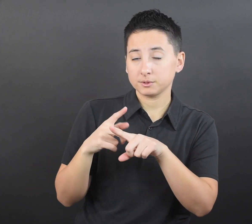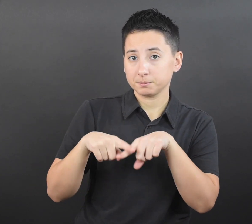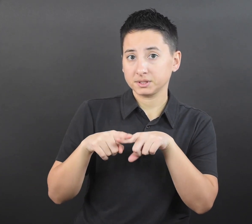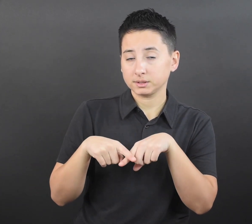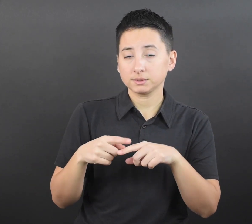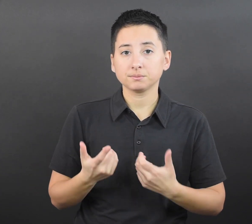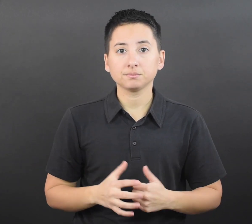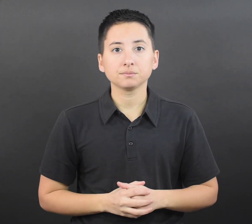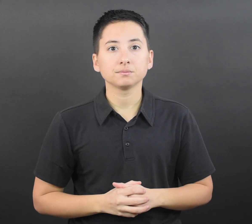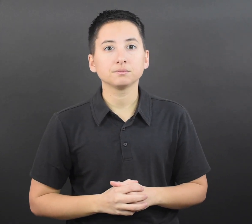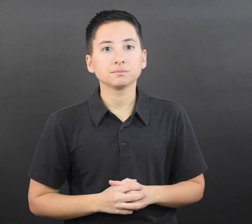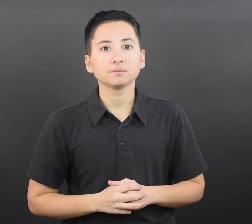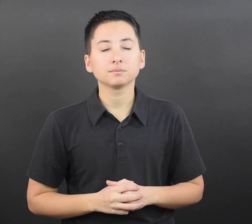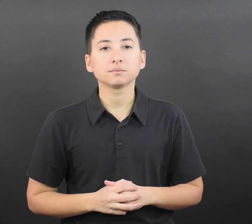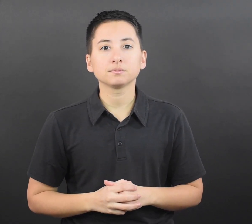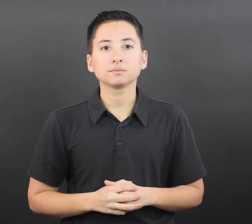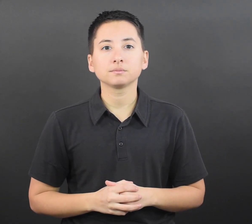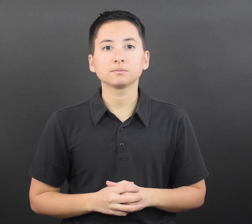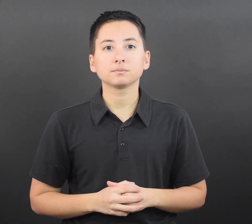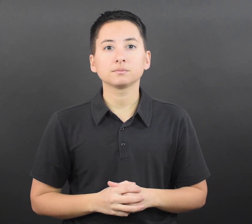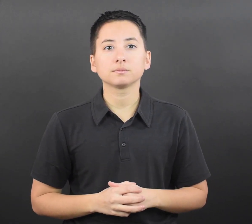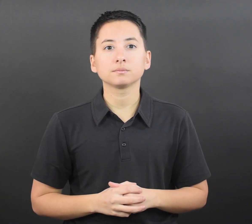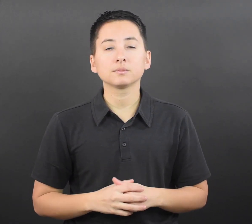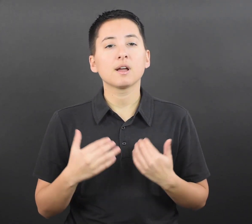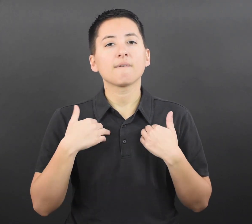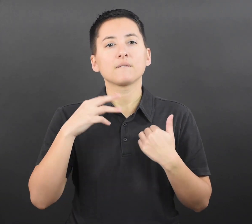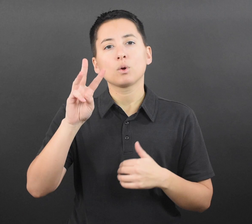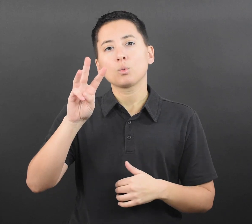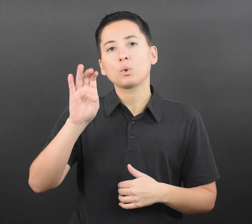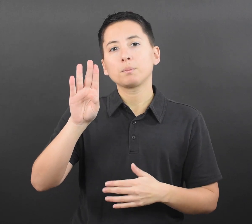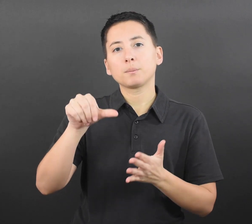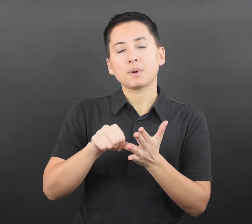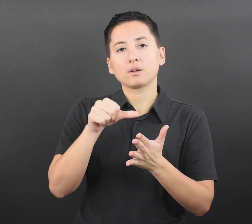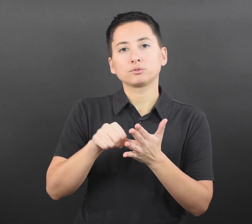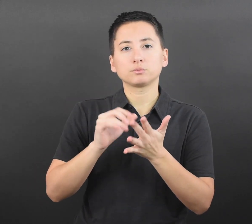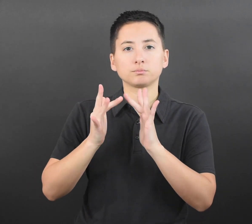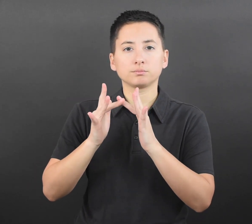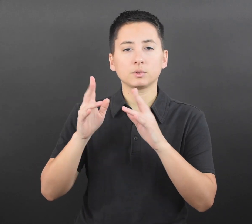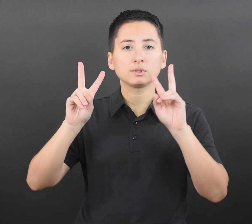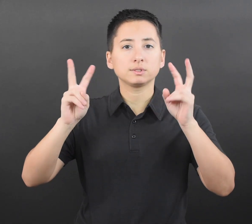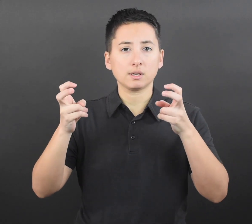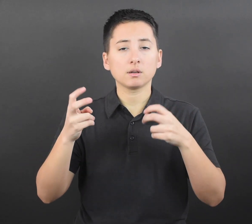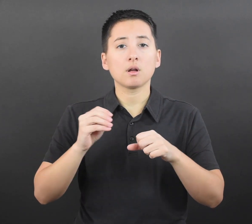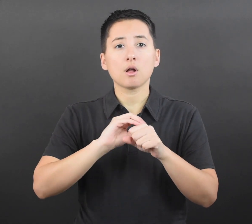close contacts to quarantine and get tested will vary depending on vaccination status